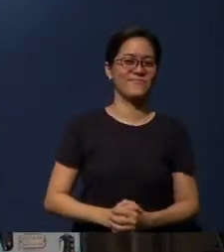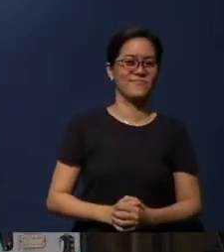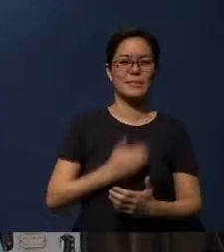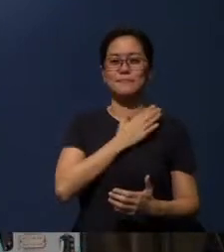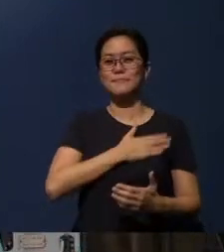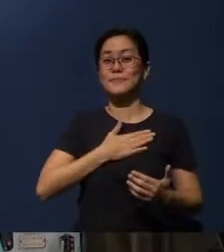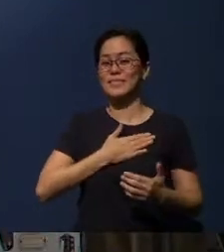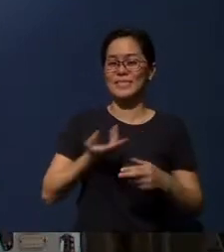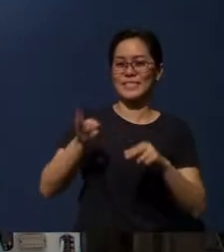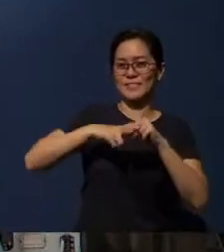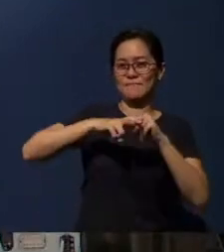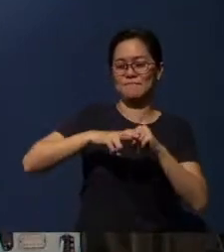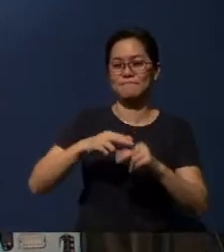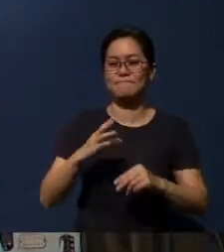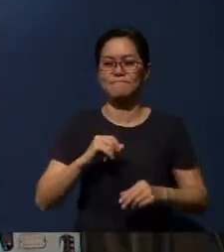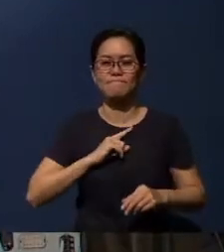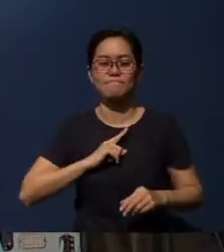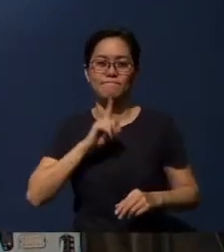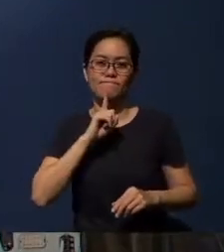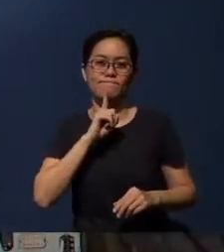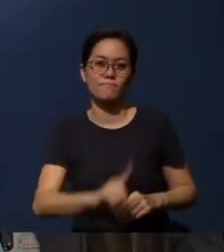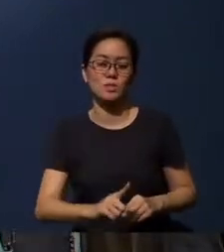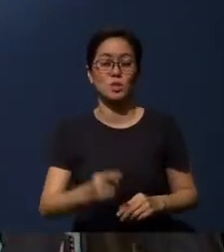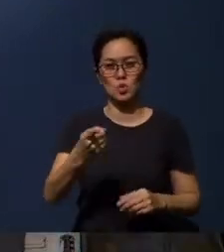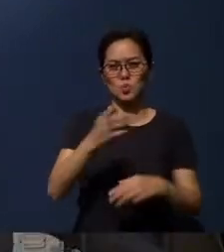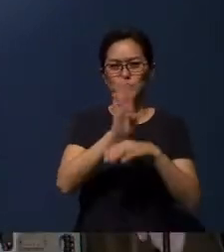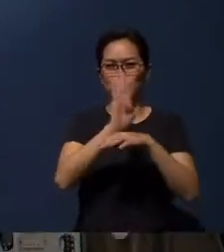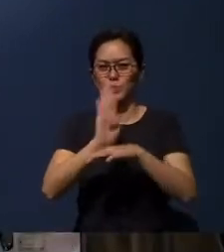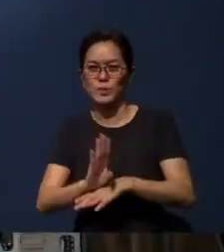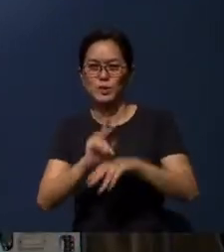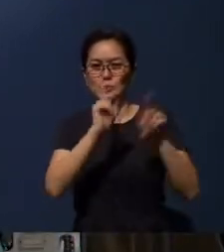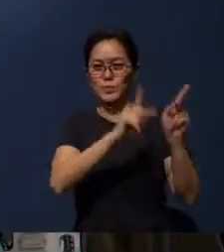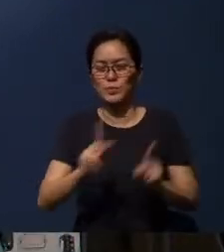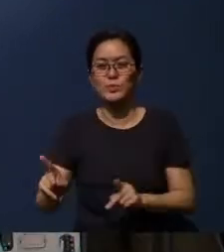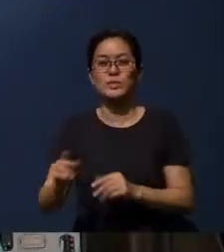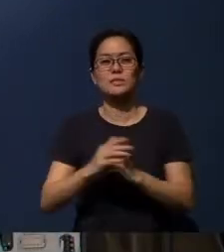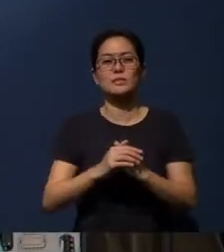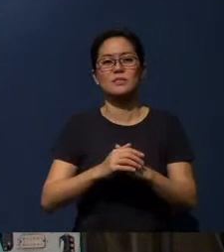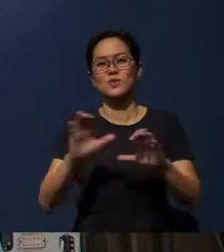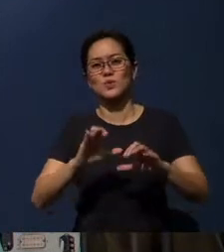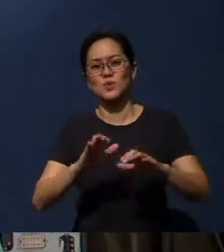And I'm sure that you're busy preparing and doing your spring cleaning,